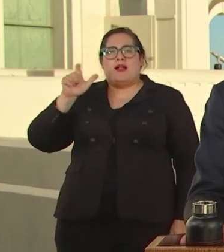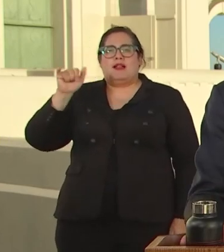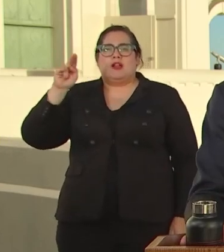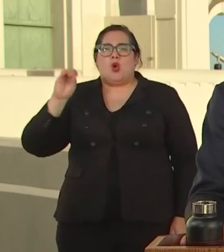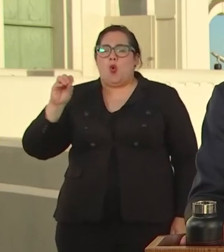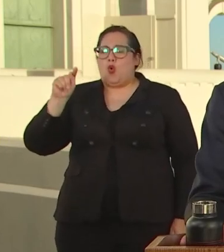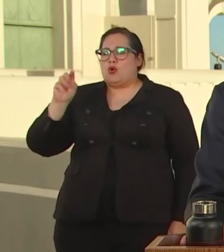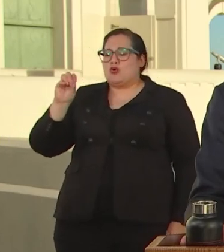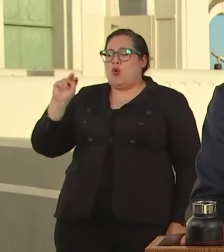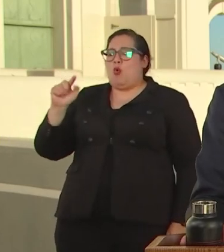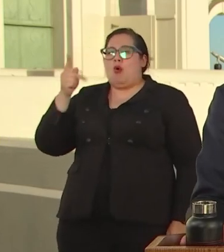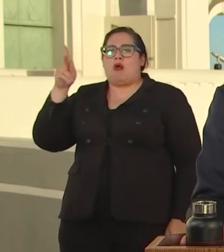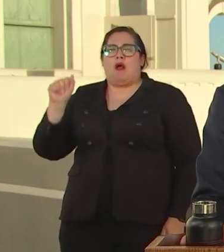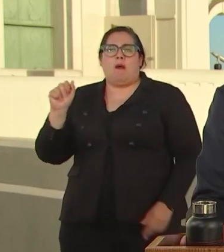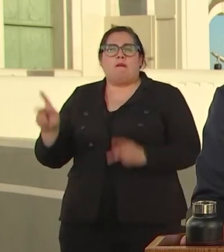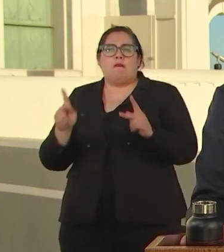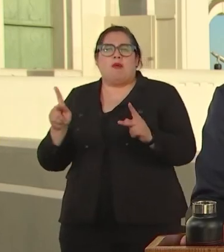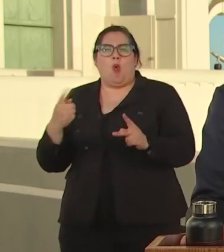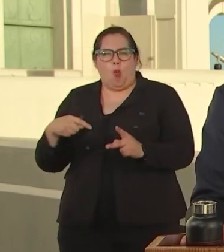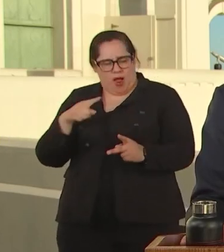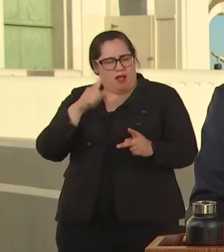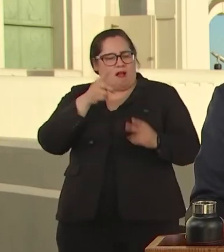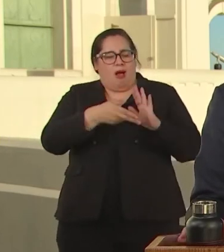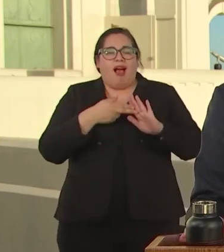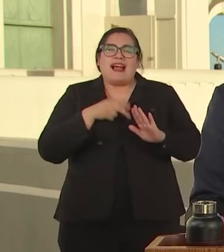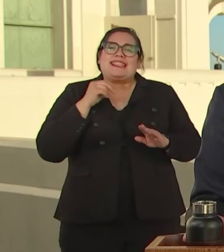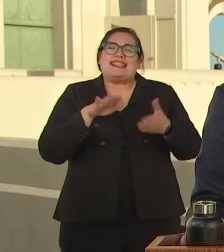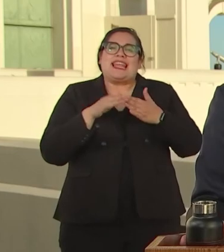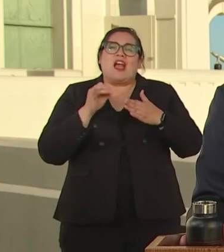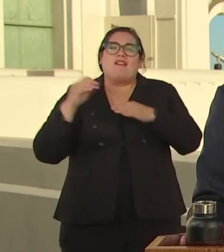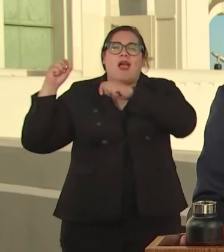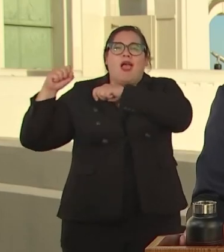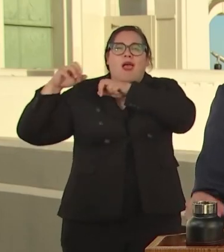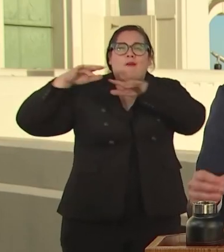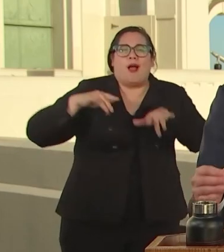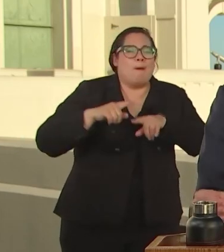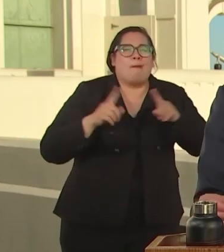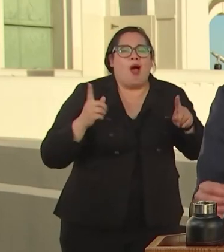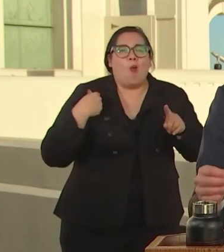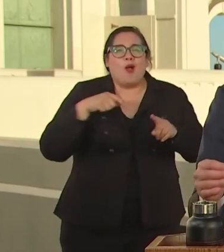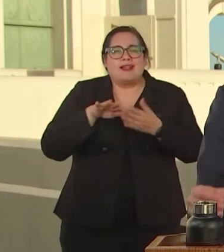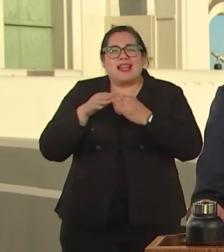REMEMBER, THE GABRIELINOT TONGAUZ PEOPLE. BEFORE JOINING THE PEOPLE OF